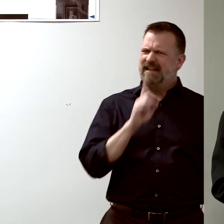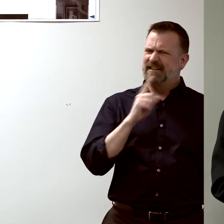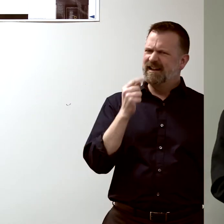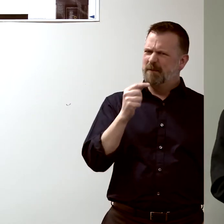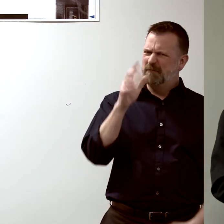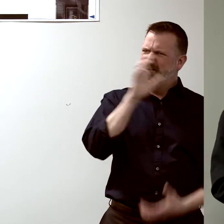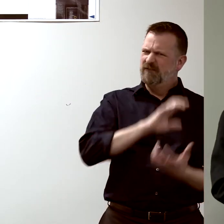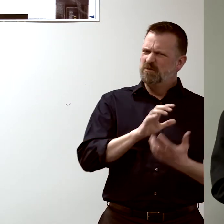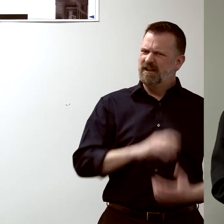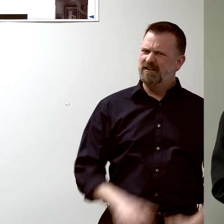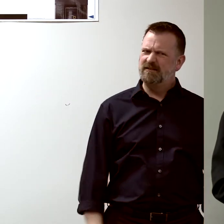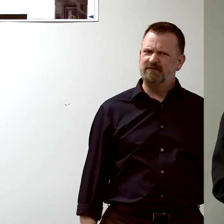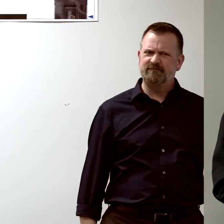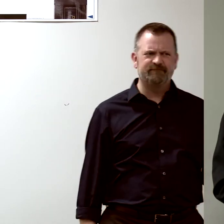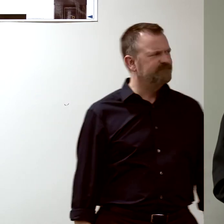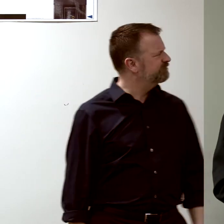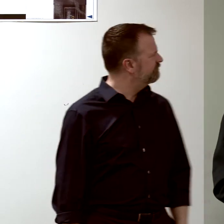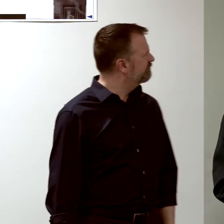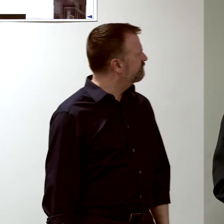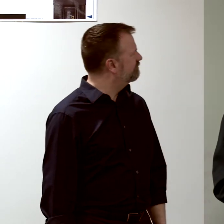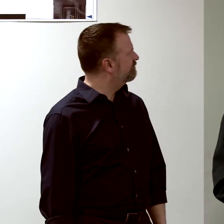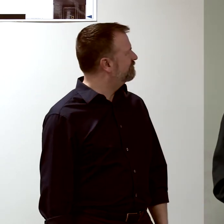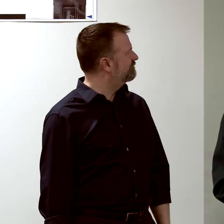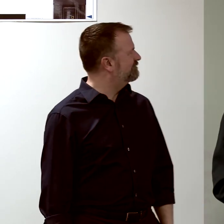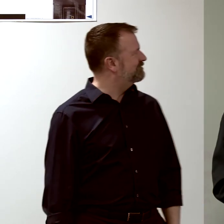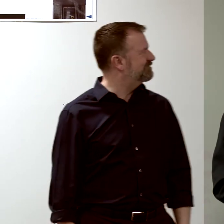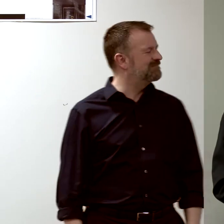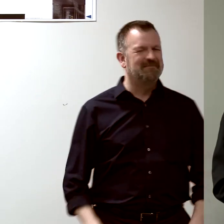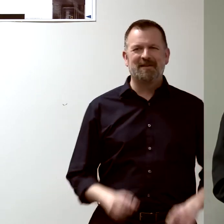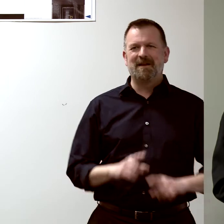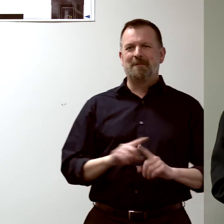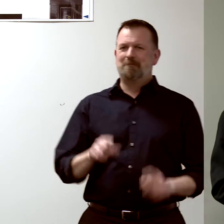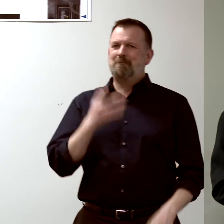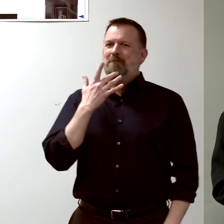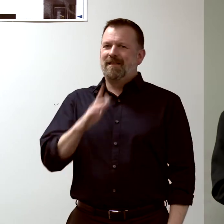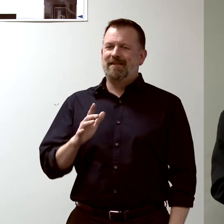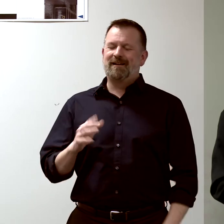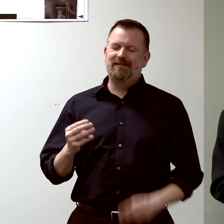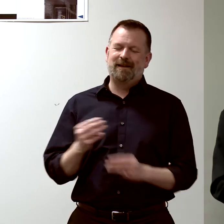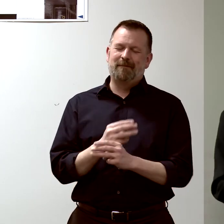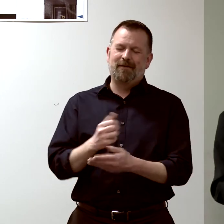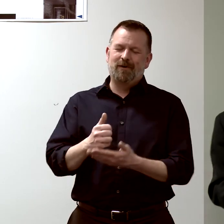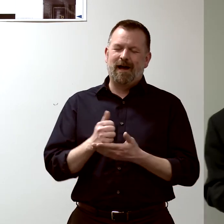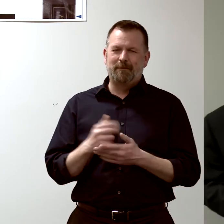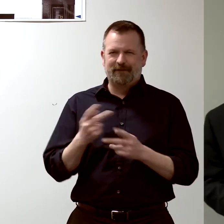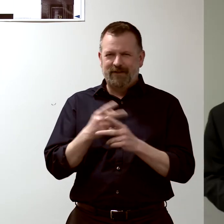It is a little confusing, but, of course, we have mathematics